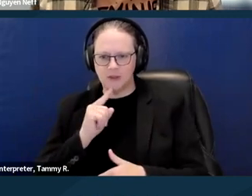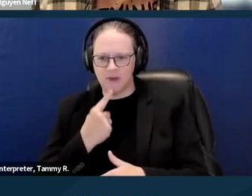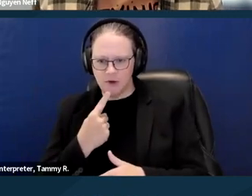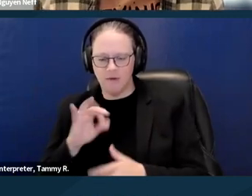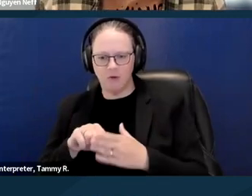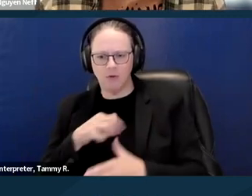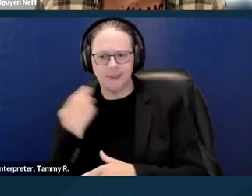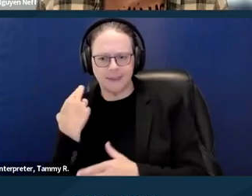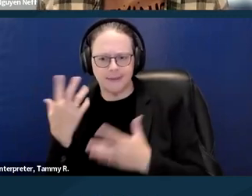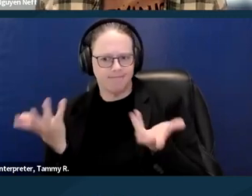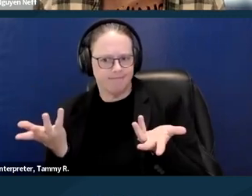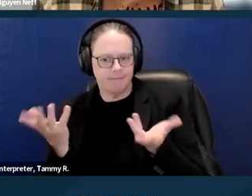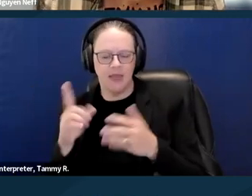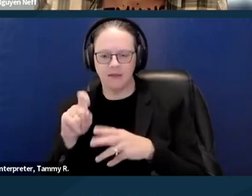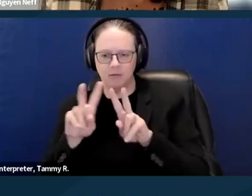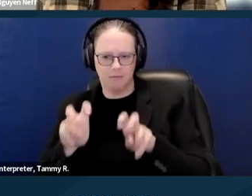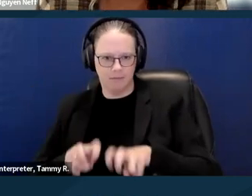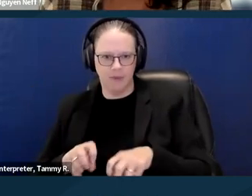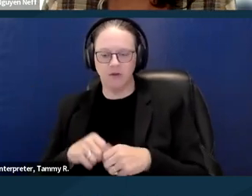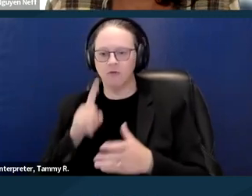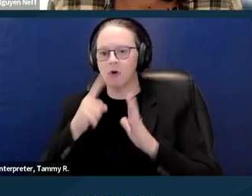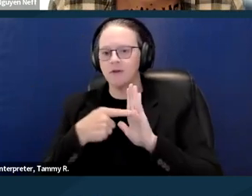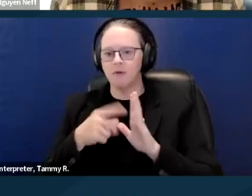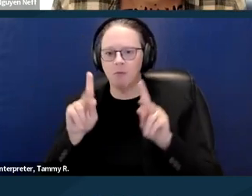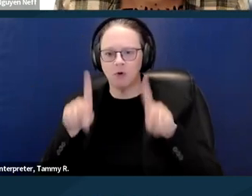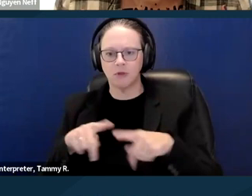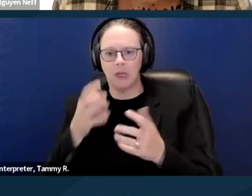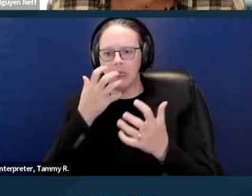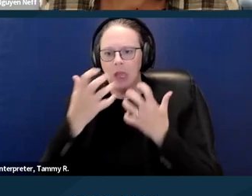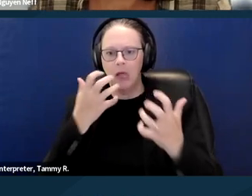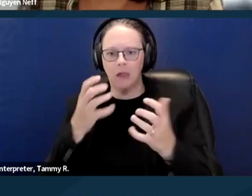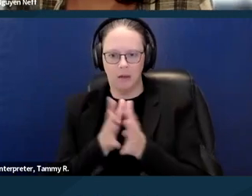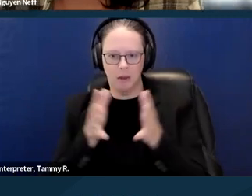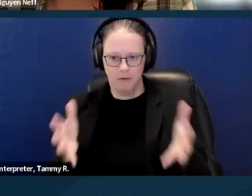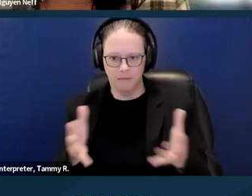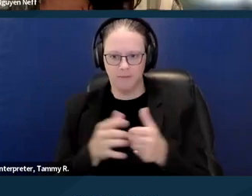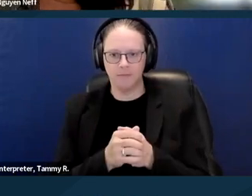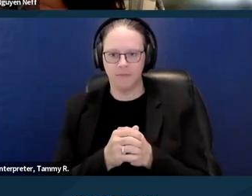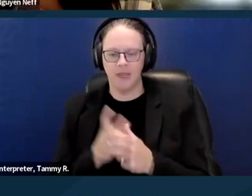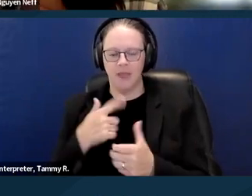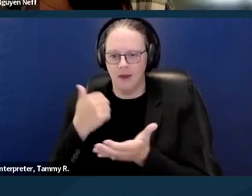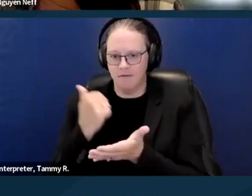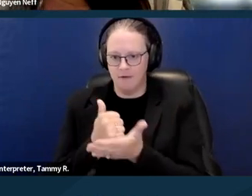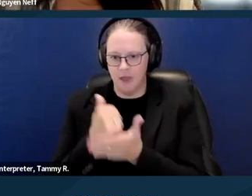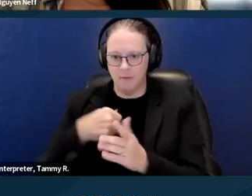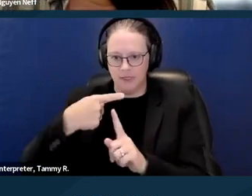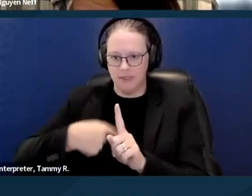someone who might yell a lot. You know, I've helped tenants where, you know,